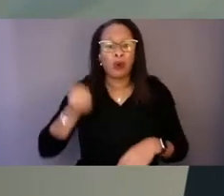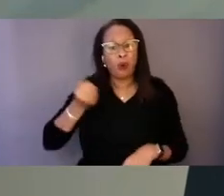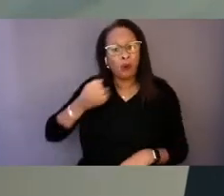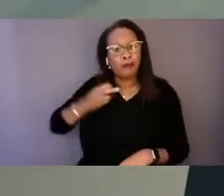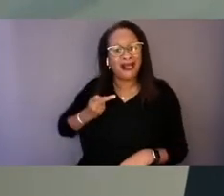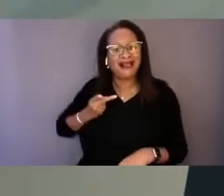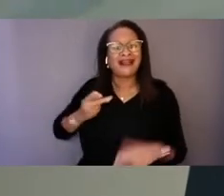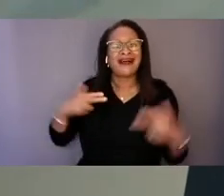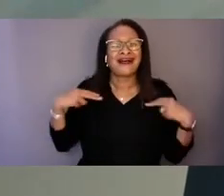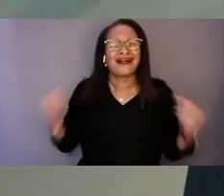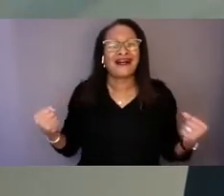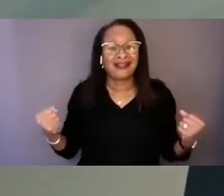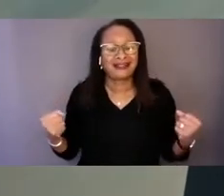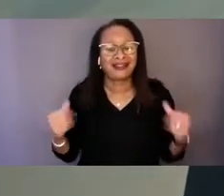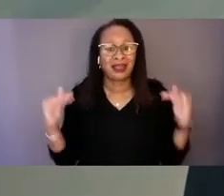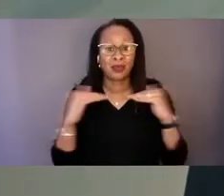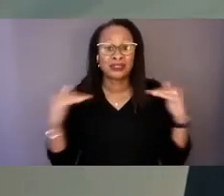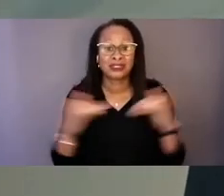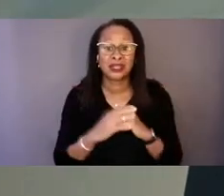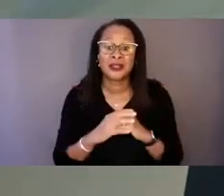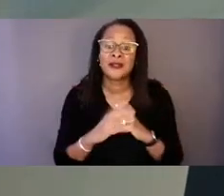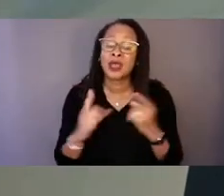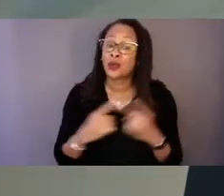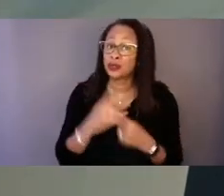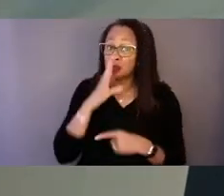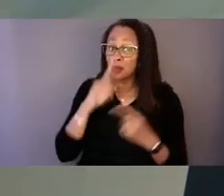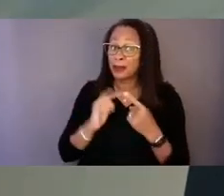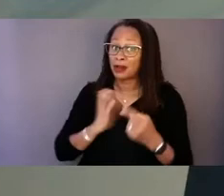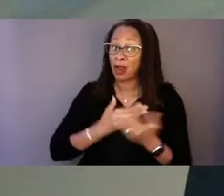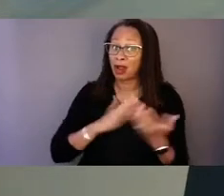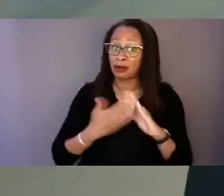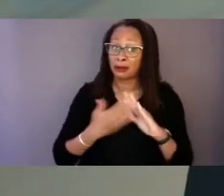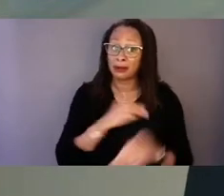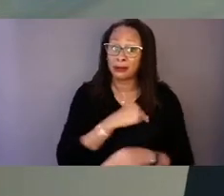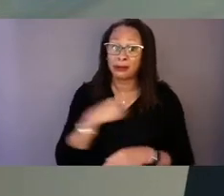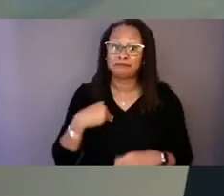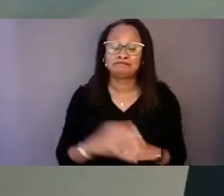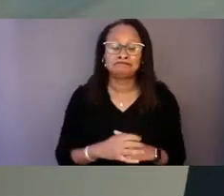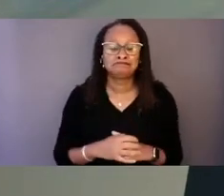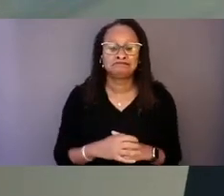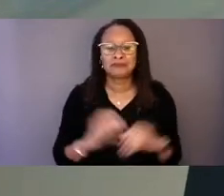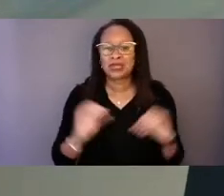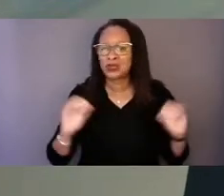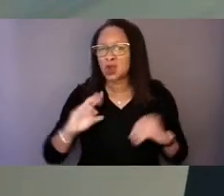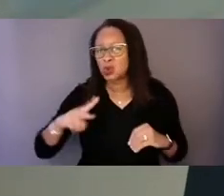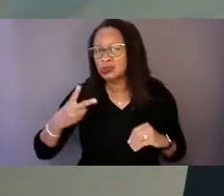You see, when it comes to our community members, there are no second chances to get it right,